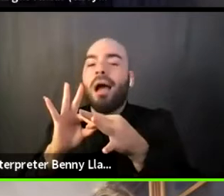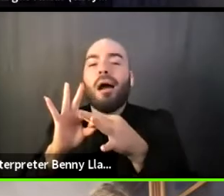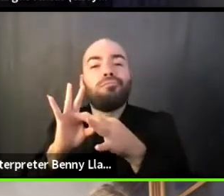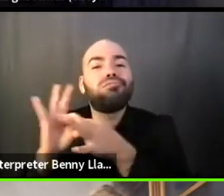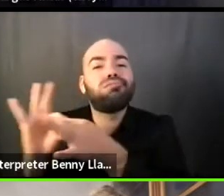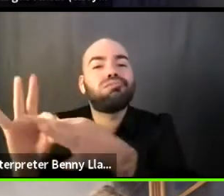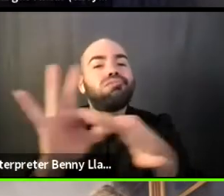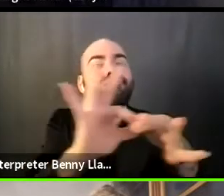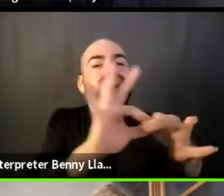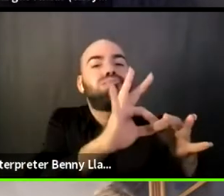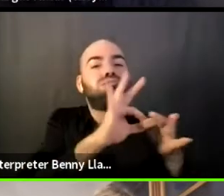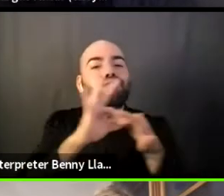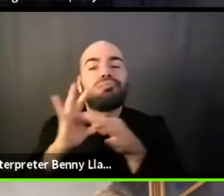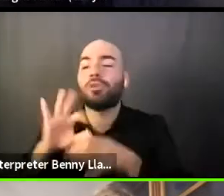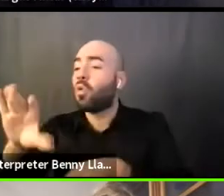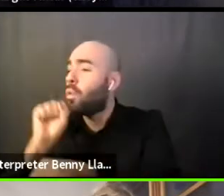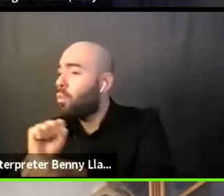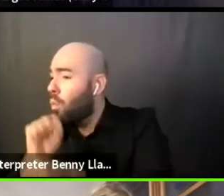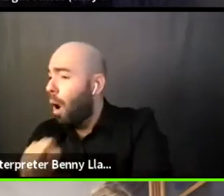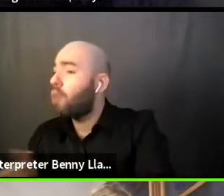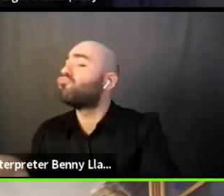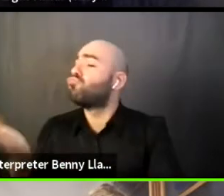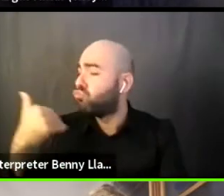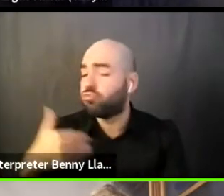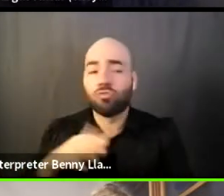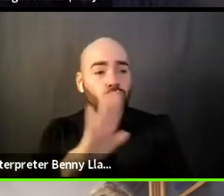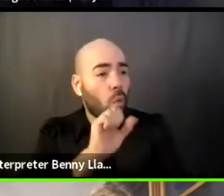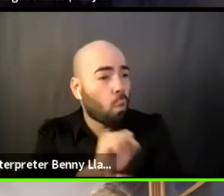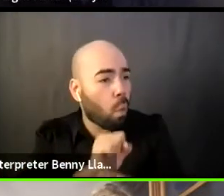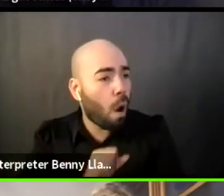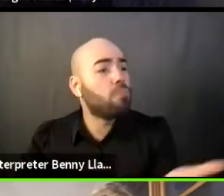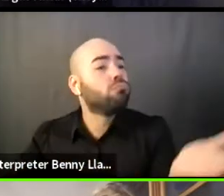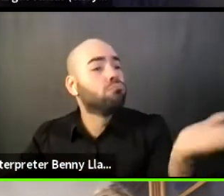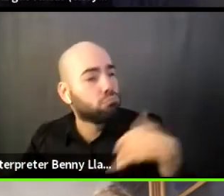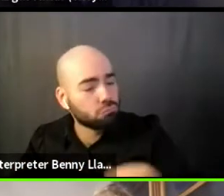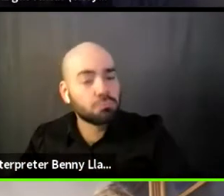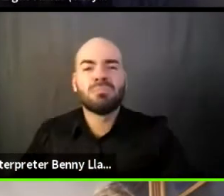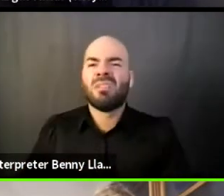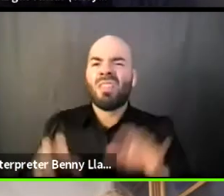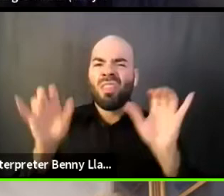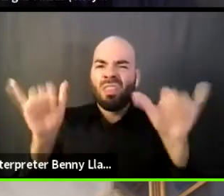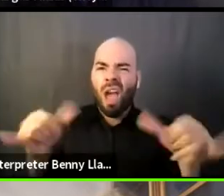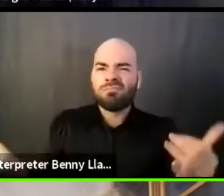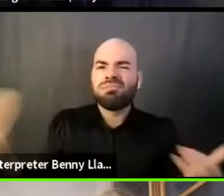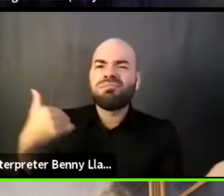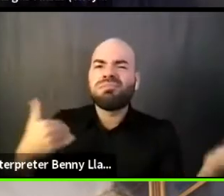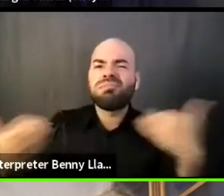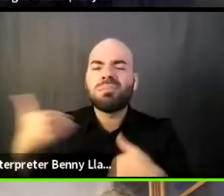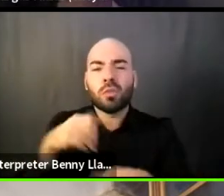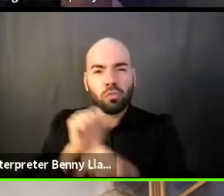and be developed and supported in the way that that particular work needs to be.